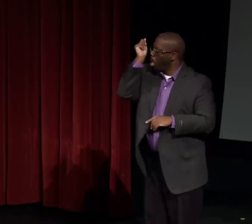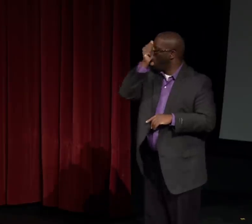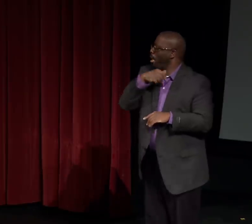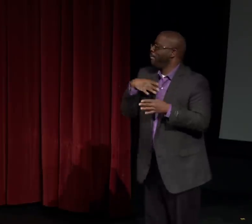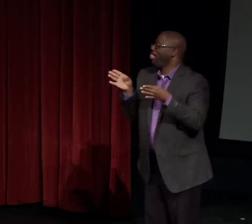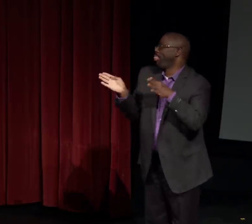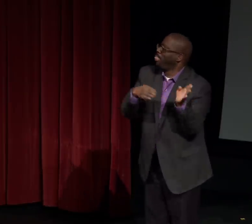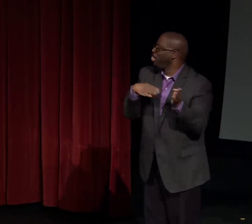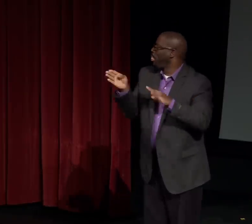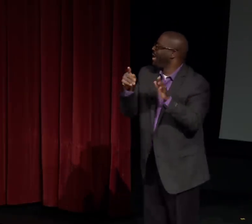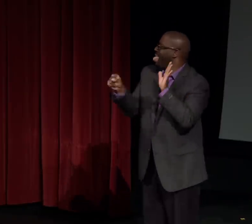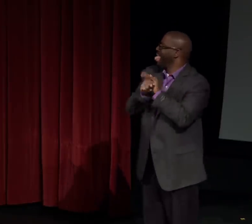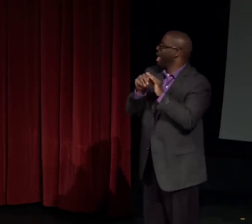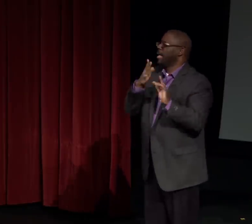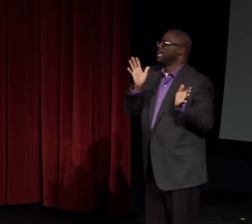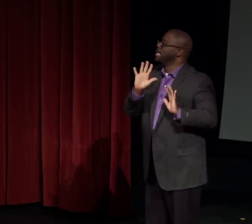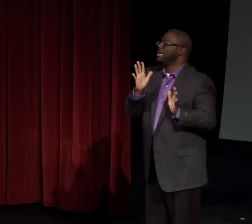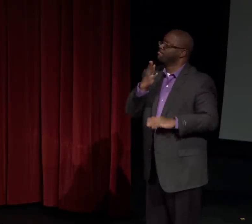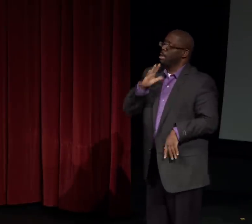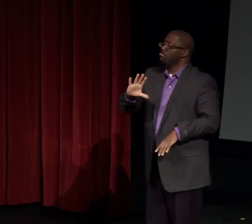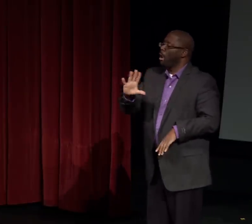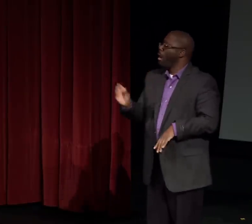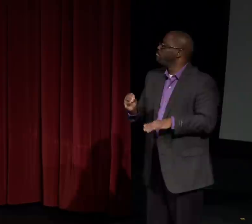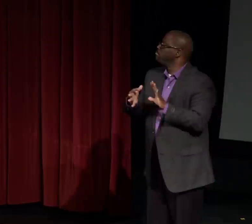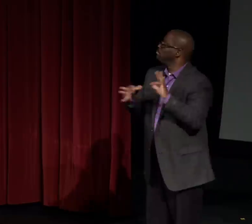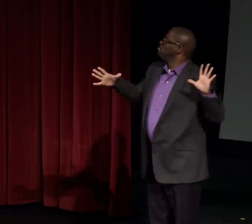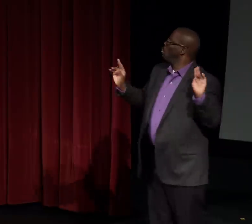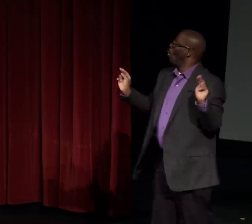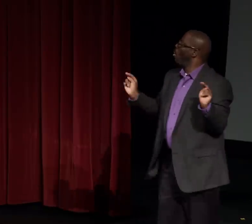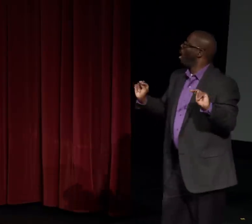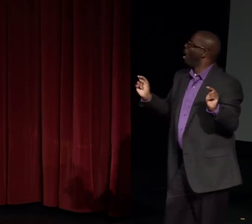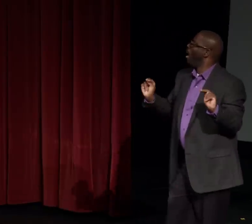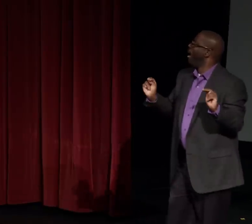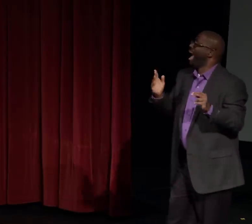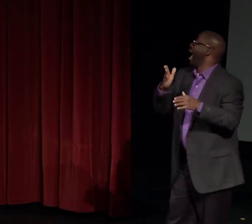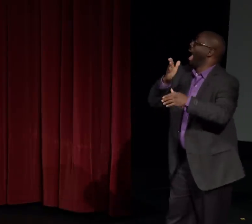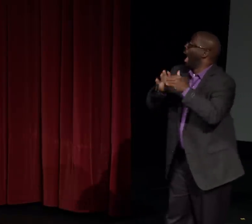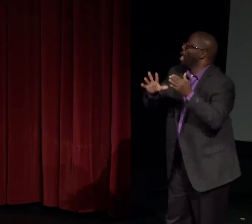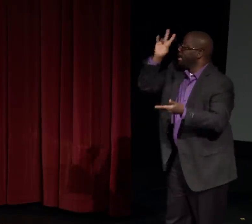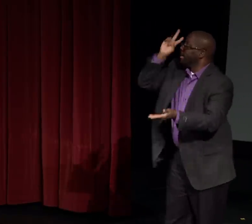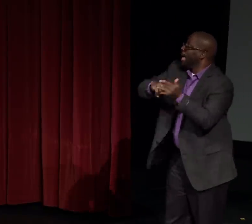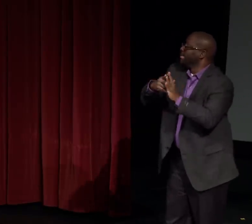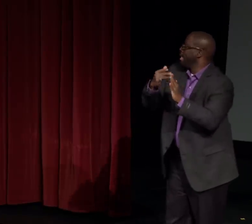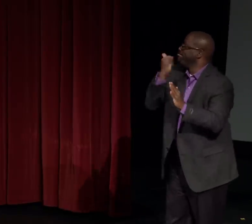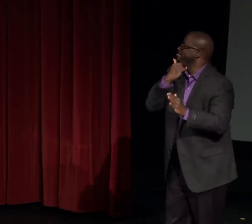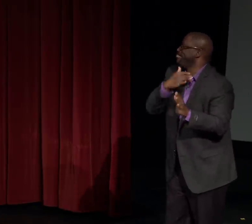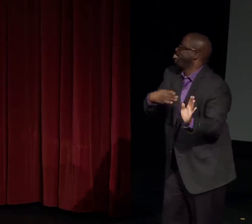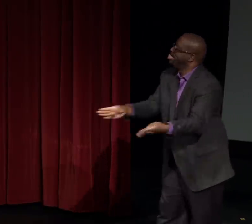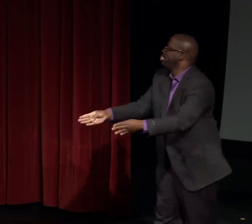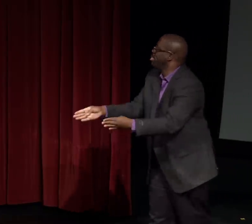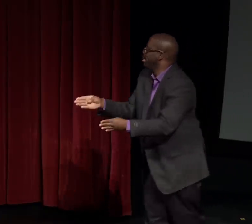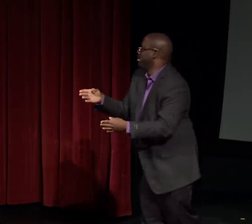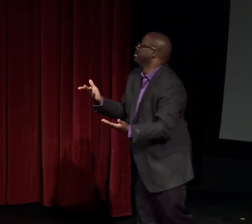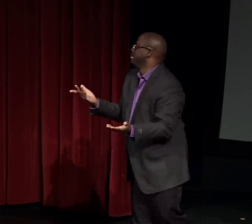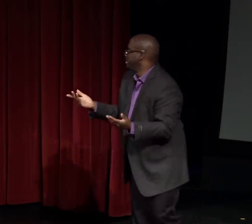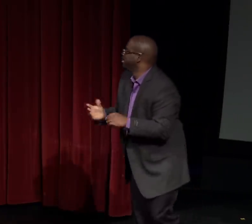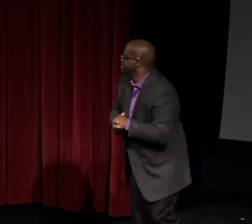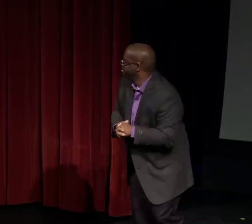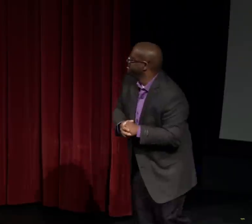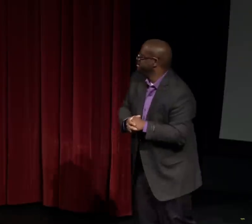But Nathie's objection was the reference to color and the negative reference to color. She made a mistake.